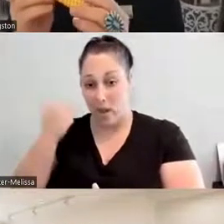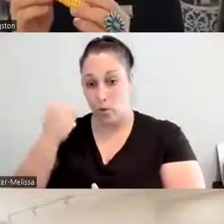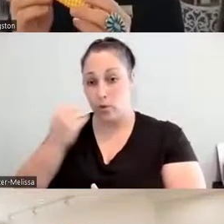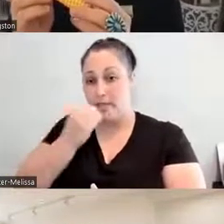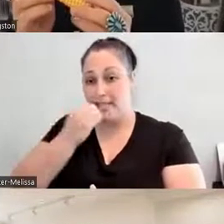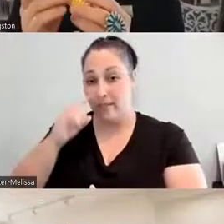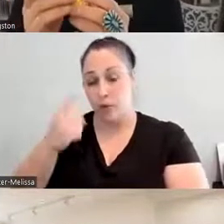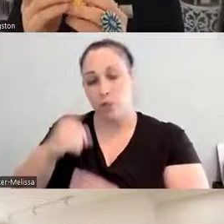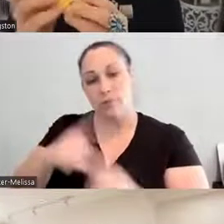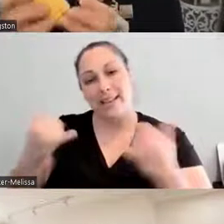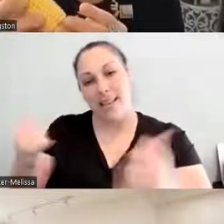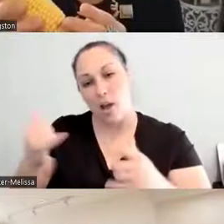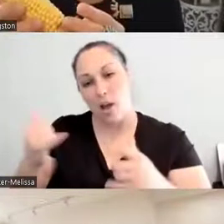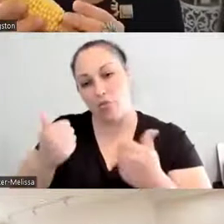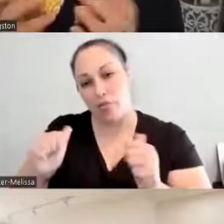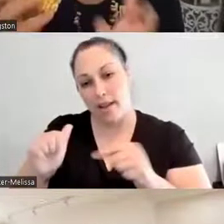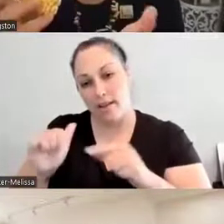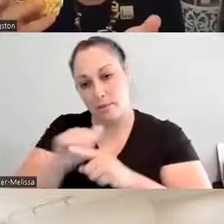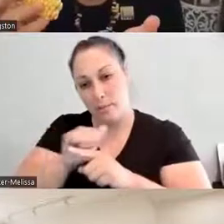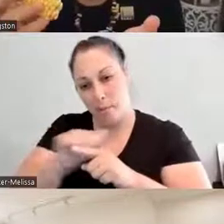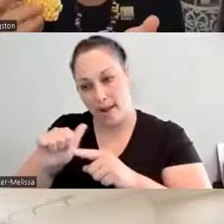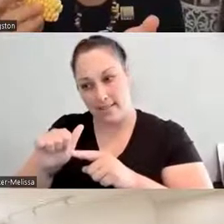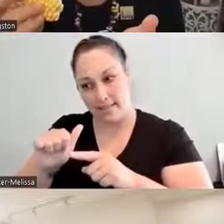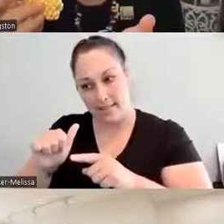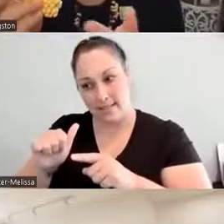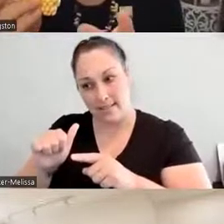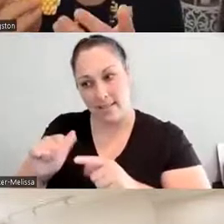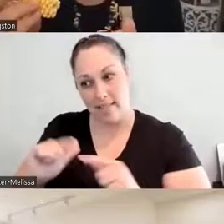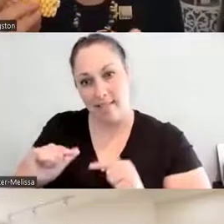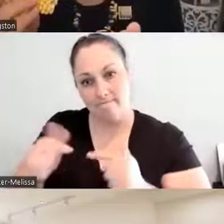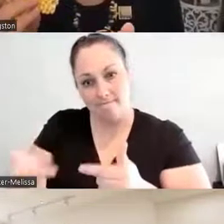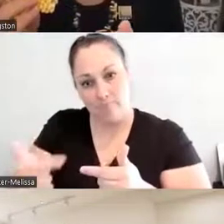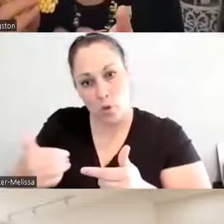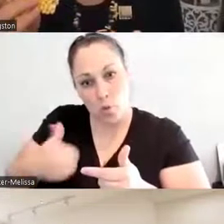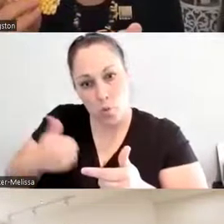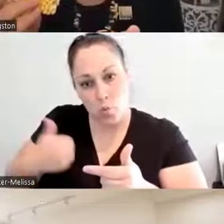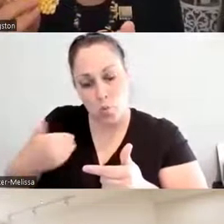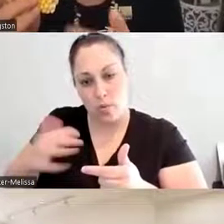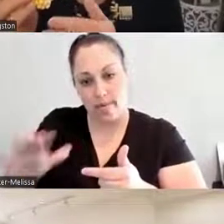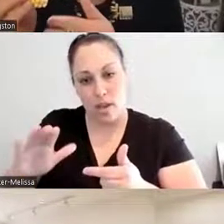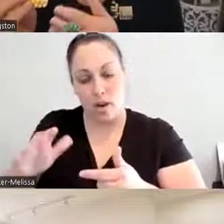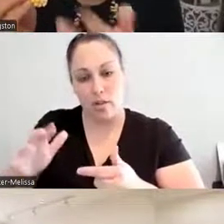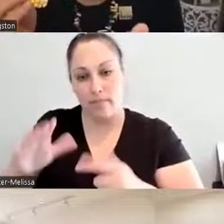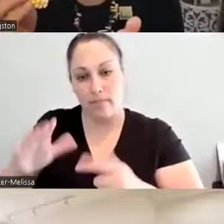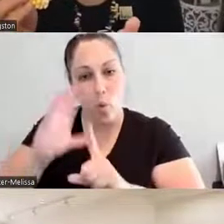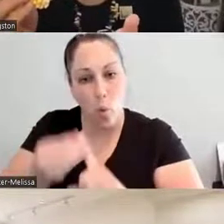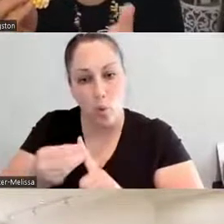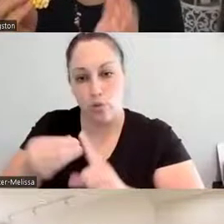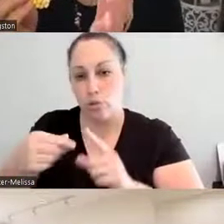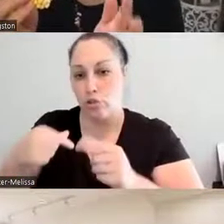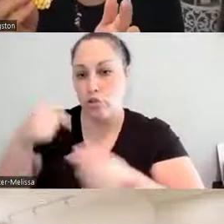the youth, too, live in a generation and also a culture of unhealthy food; right? The CRAP, the carbonated, refined,